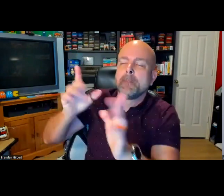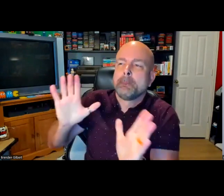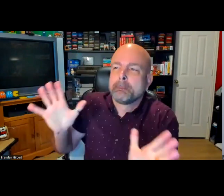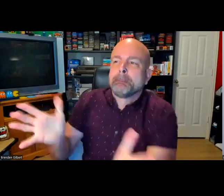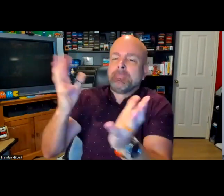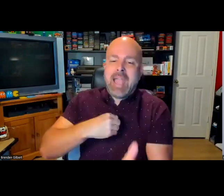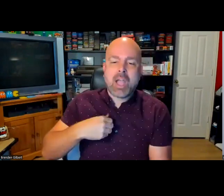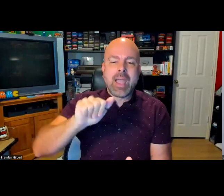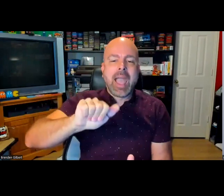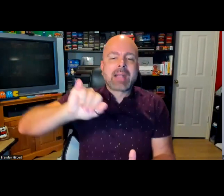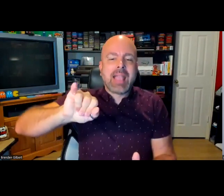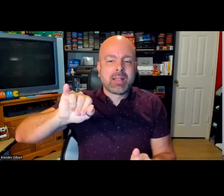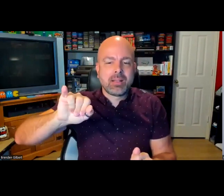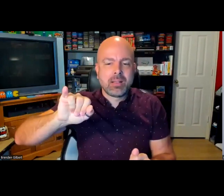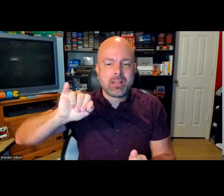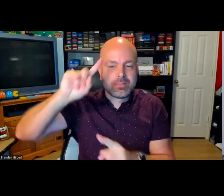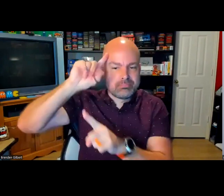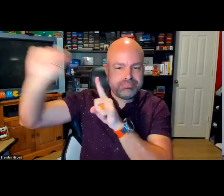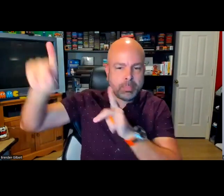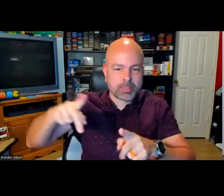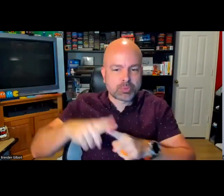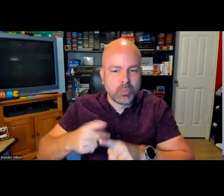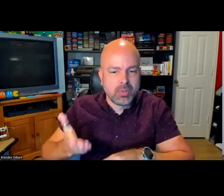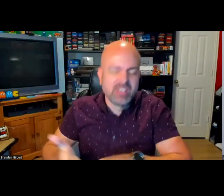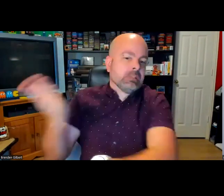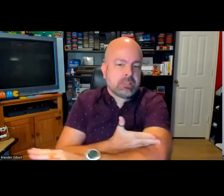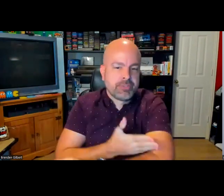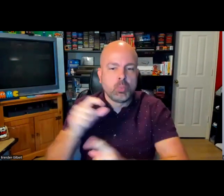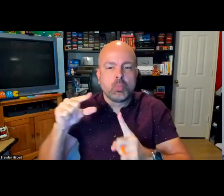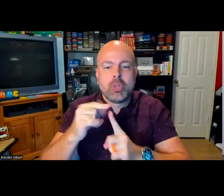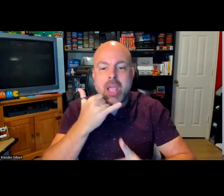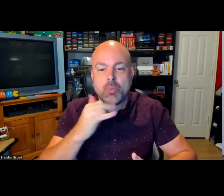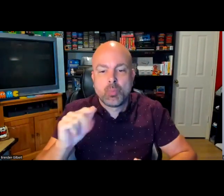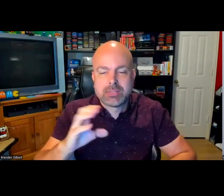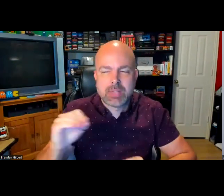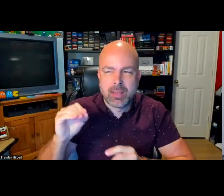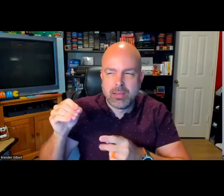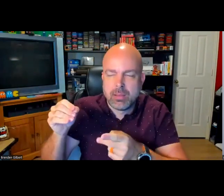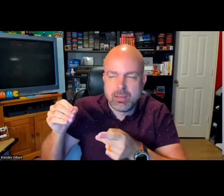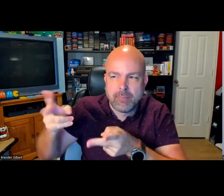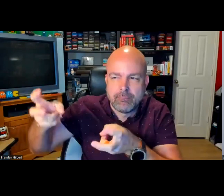for someone's access to that product. AI is there, but we